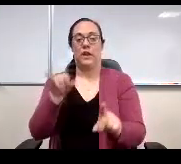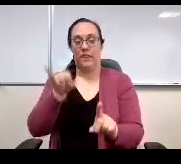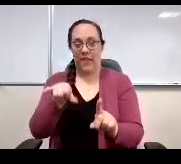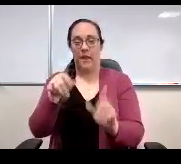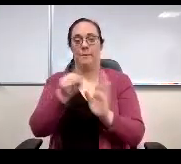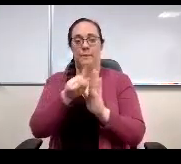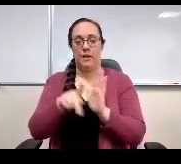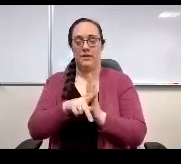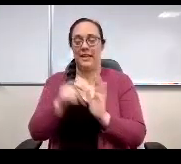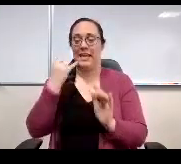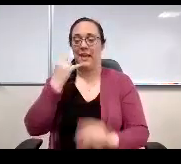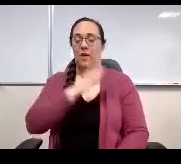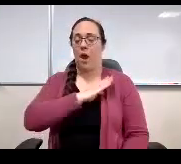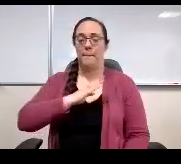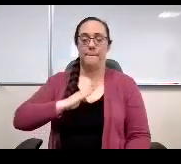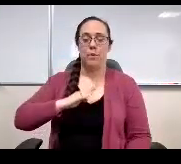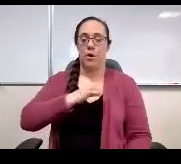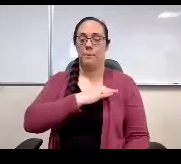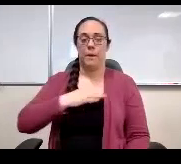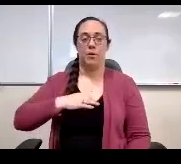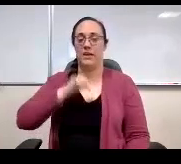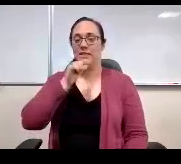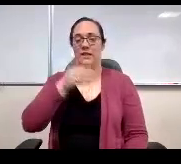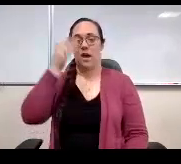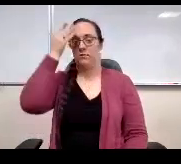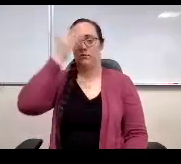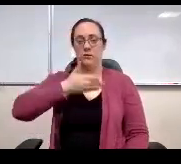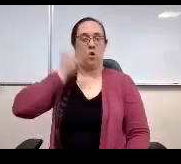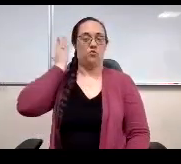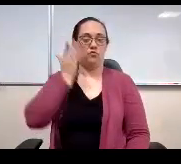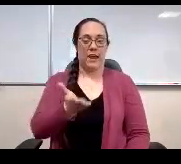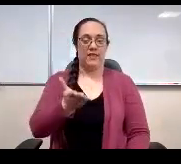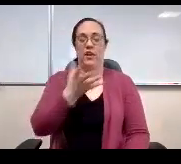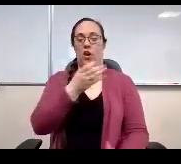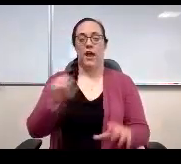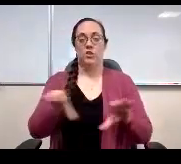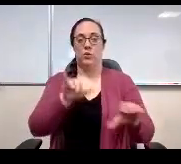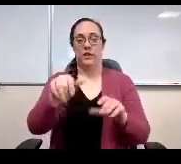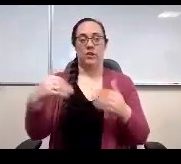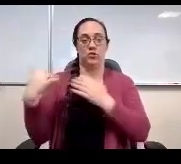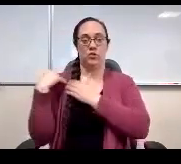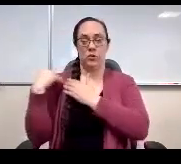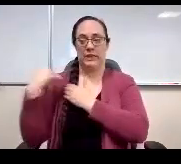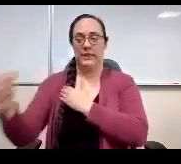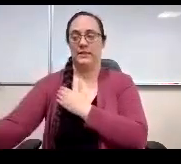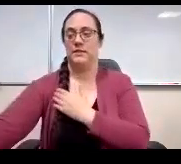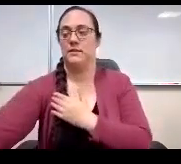an present in fulfilling their duties, you know as a board we address that.